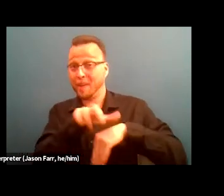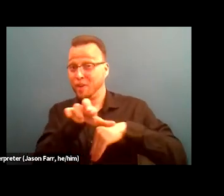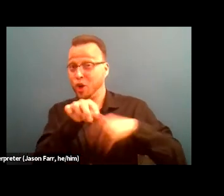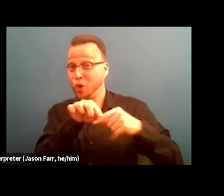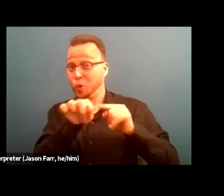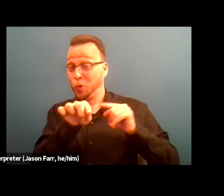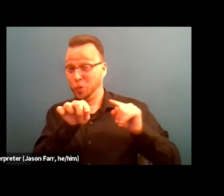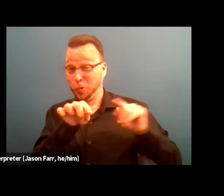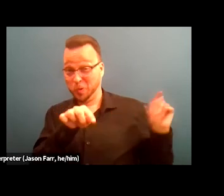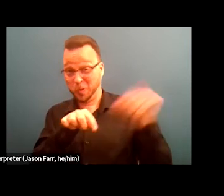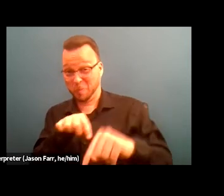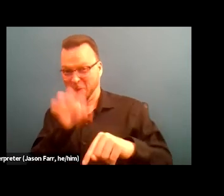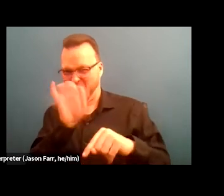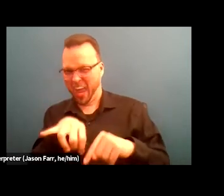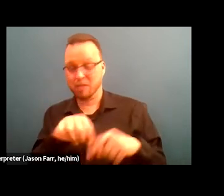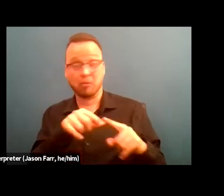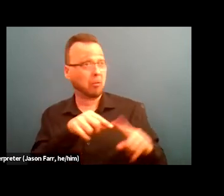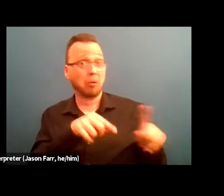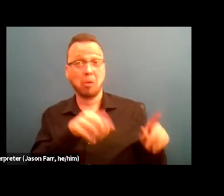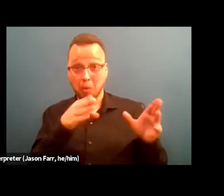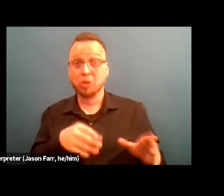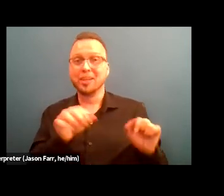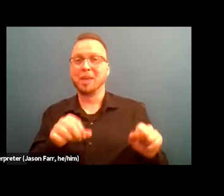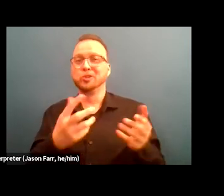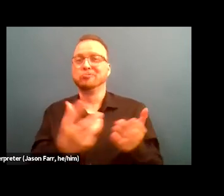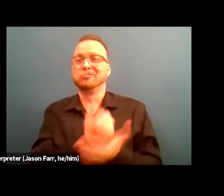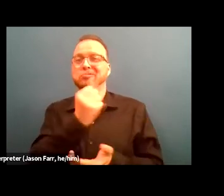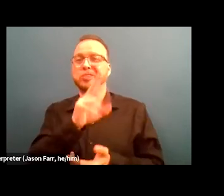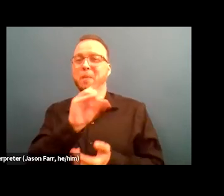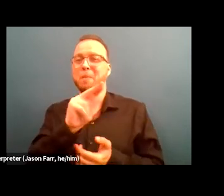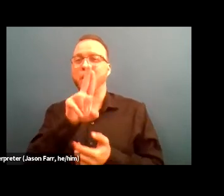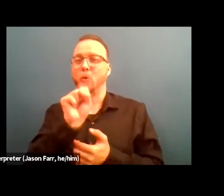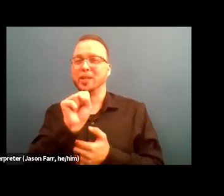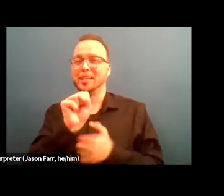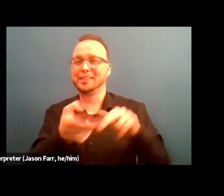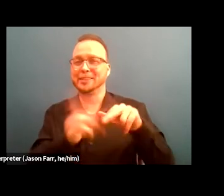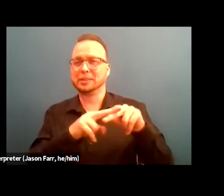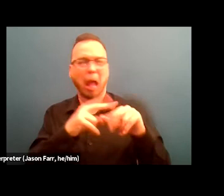is able to tap into a bonus. I believe the bonus just went up, I think,